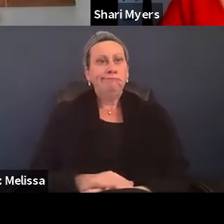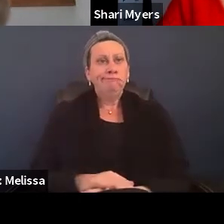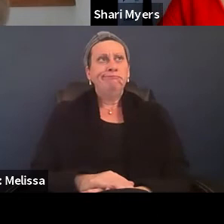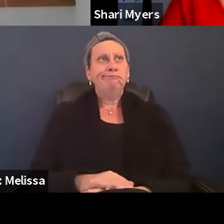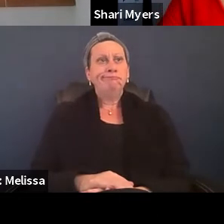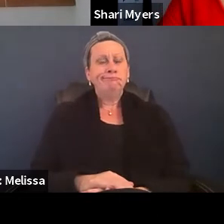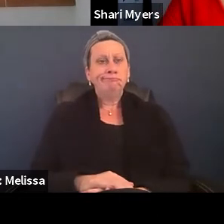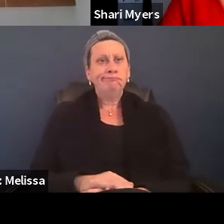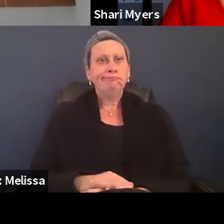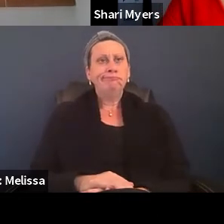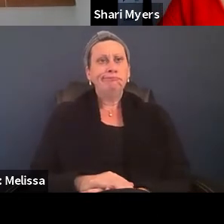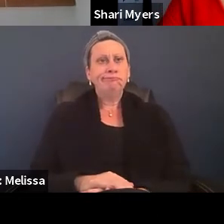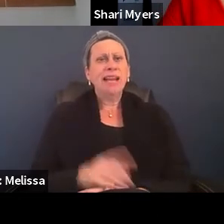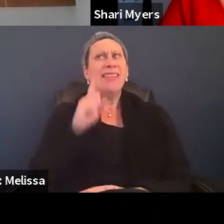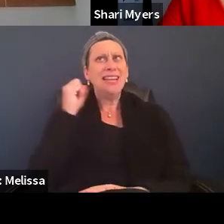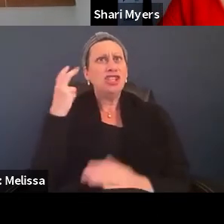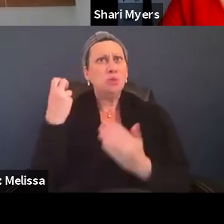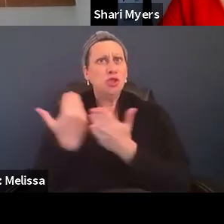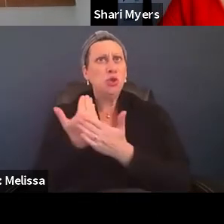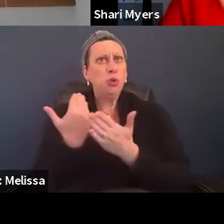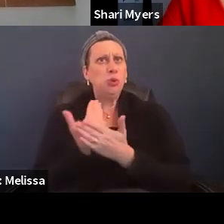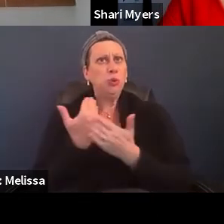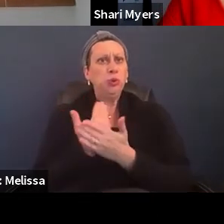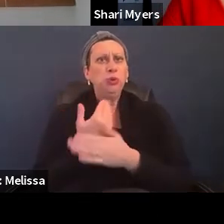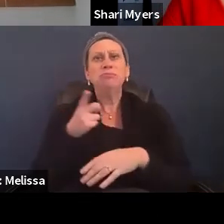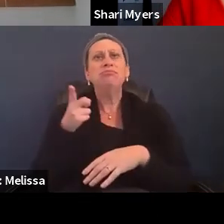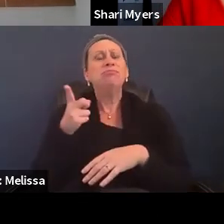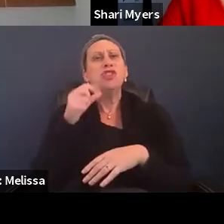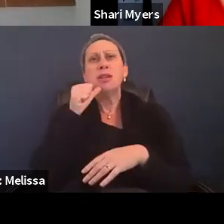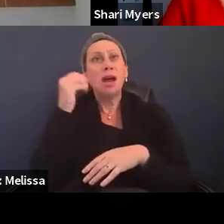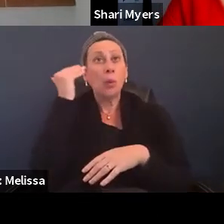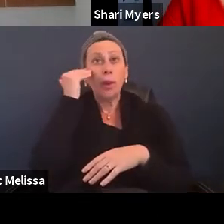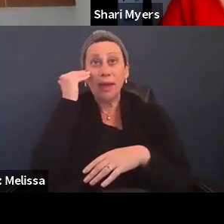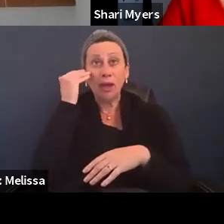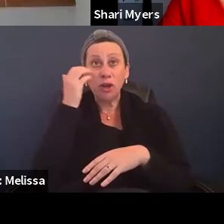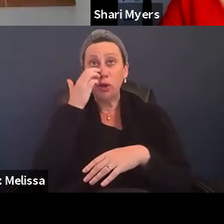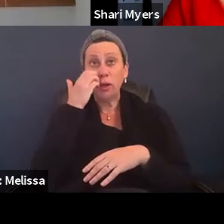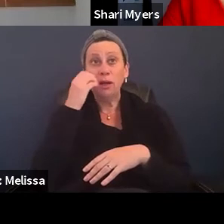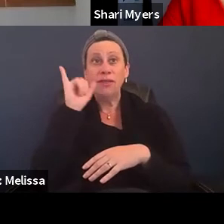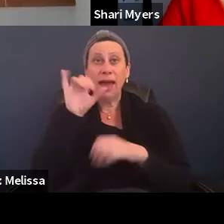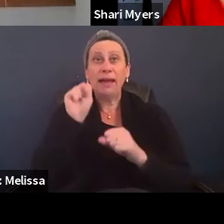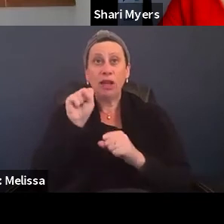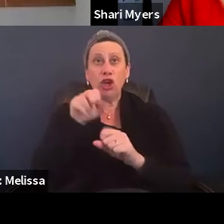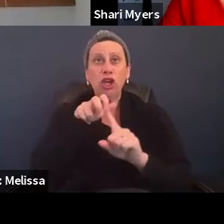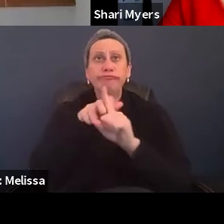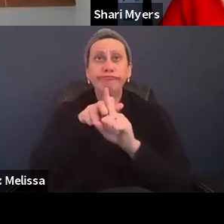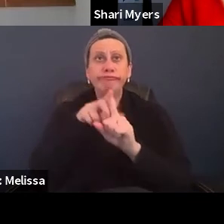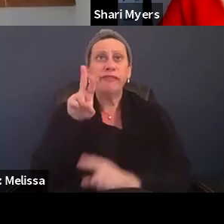I think she was new so she wasn't quite aware that she might could tap into VRS or VRI